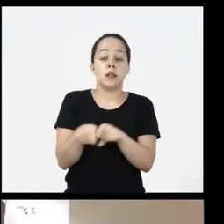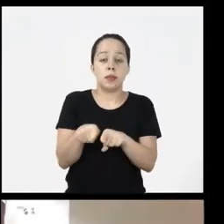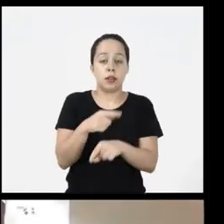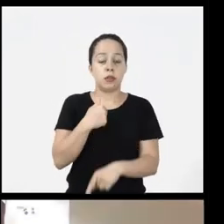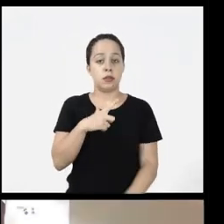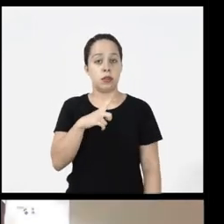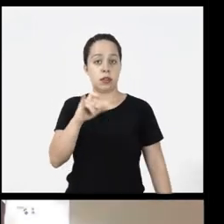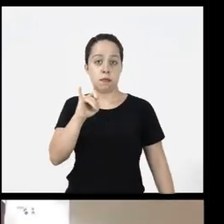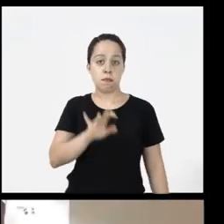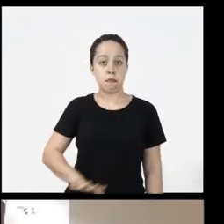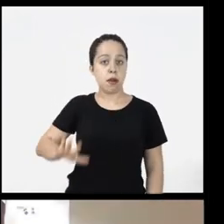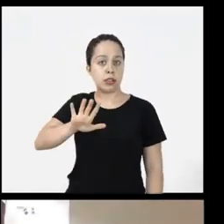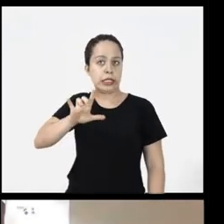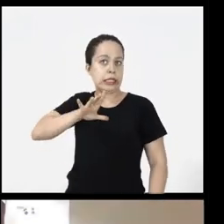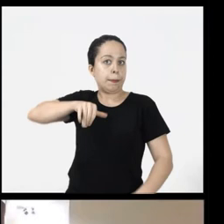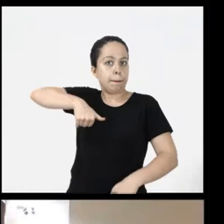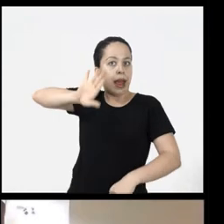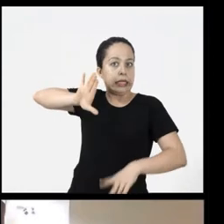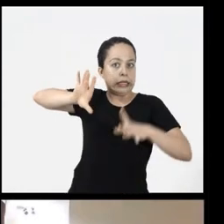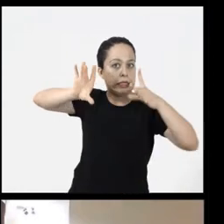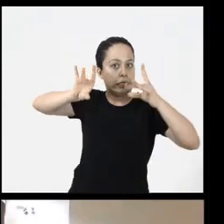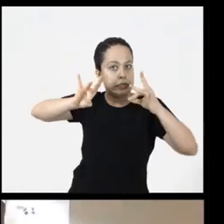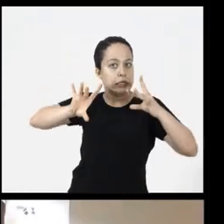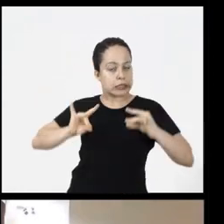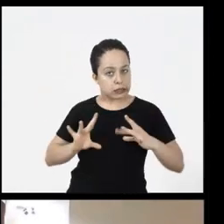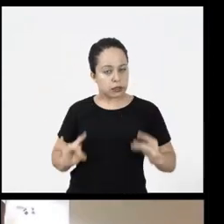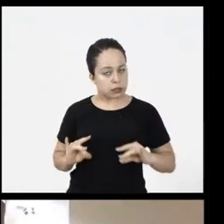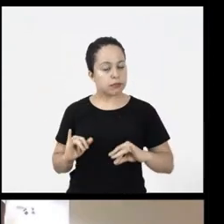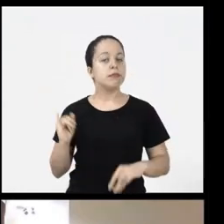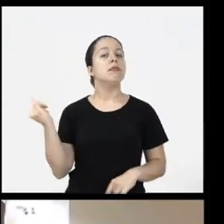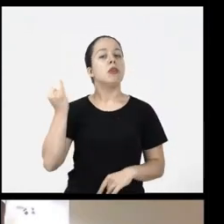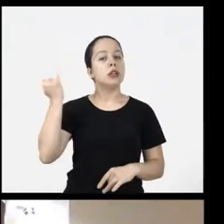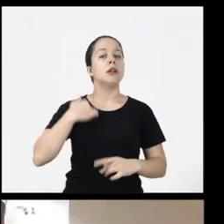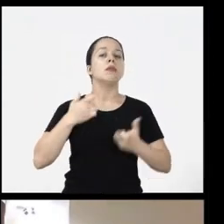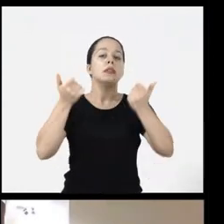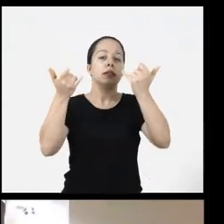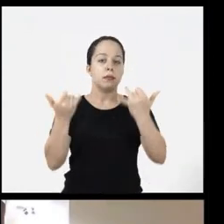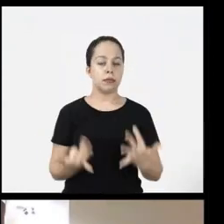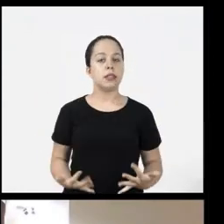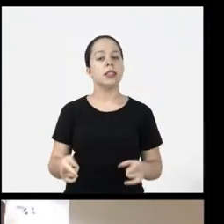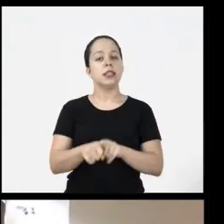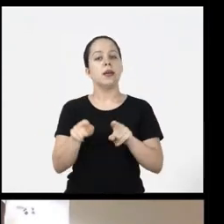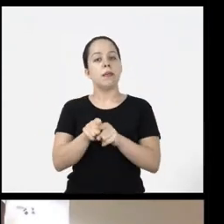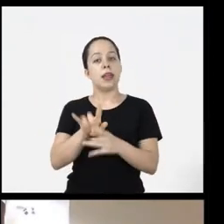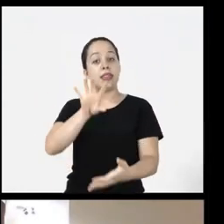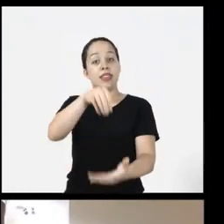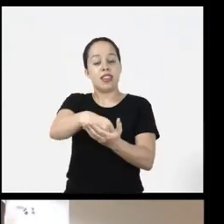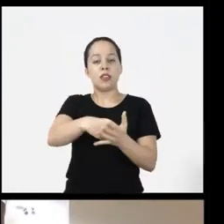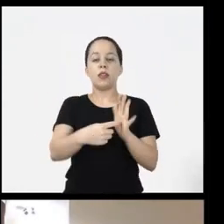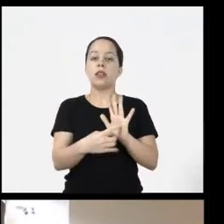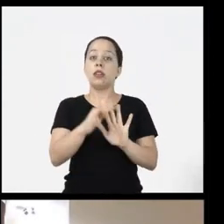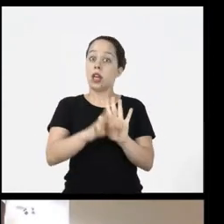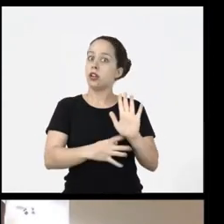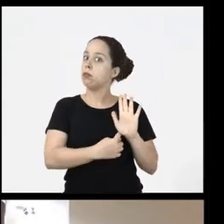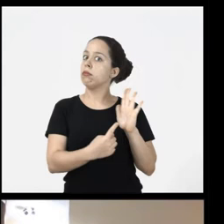a slightly more complex image it is important that I make the description also in the context